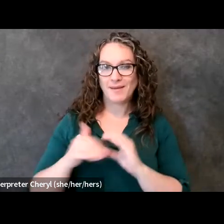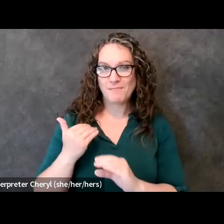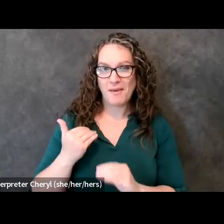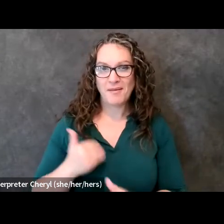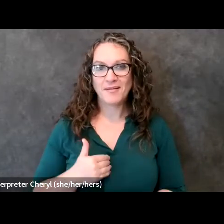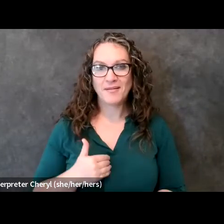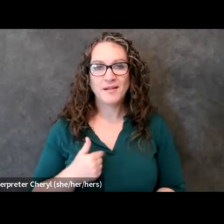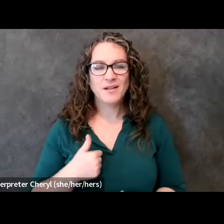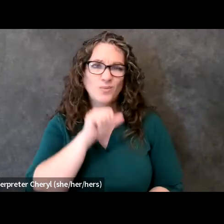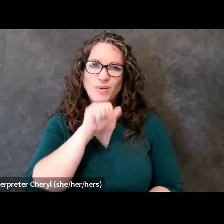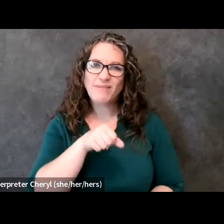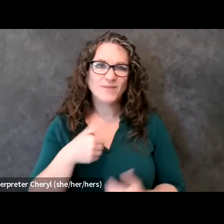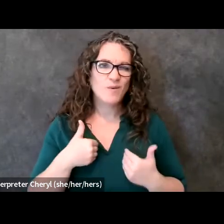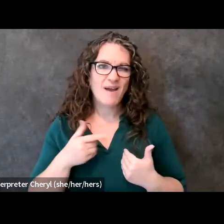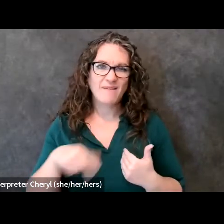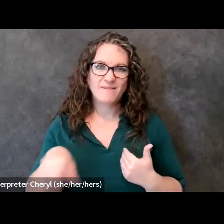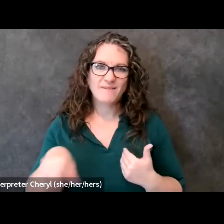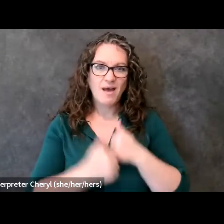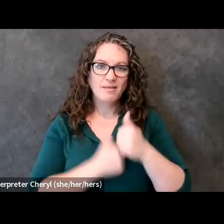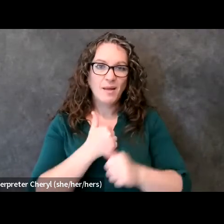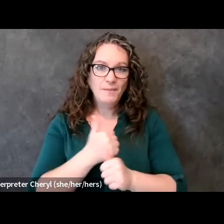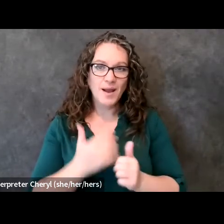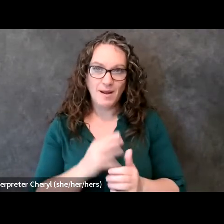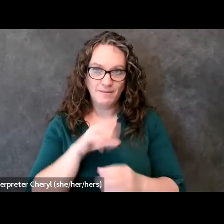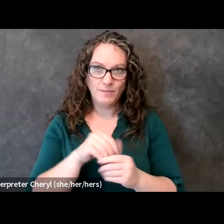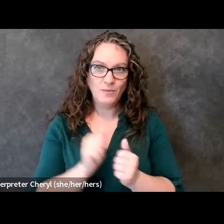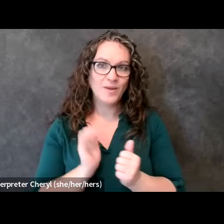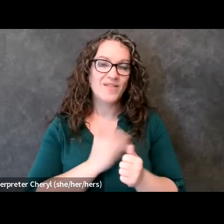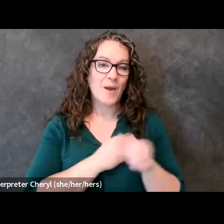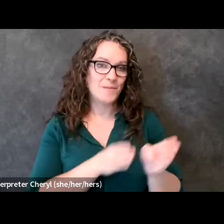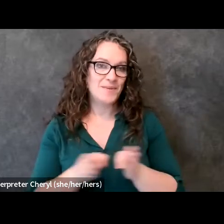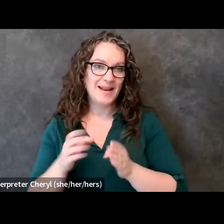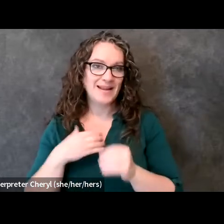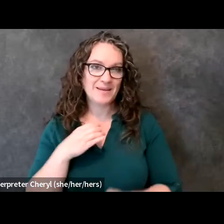to have some alumni uh as part of our planning committee so if you'd like to help us out